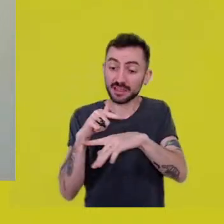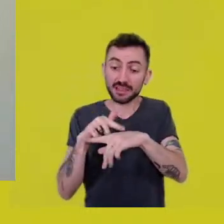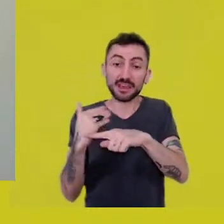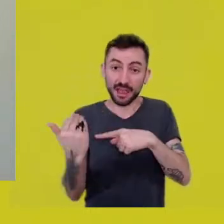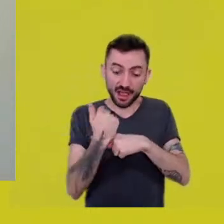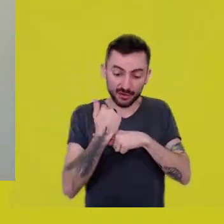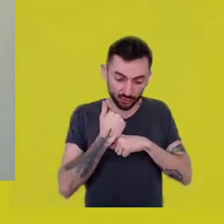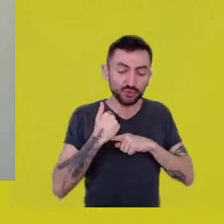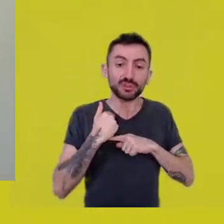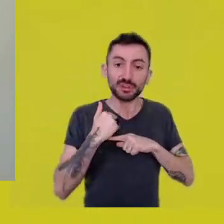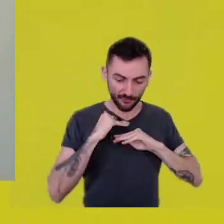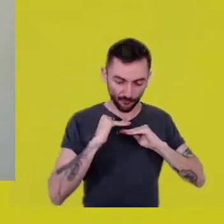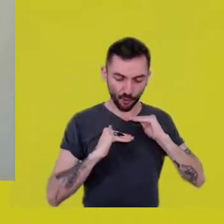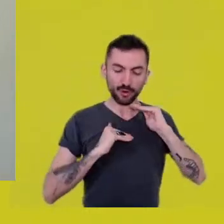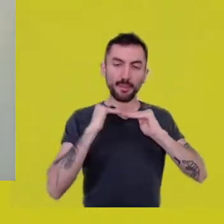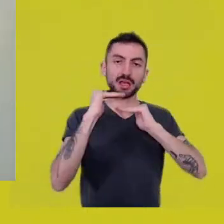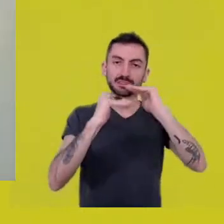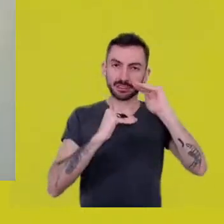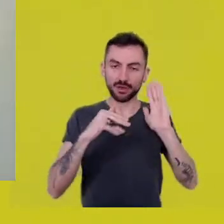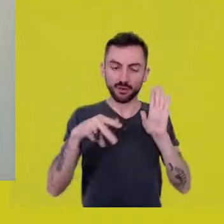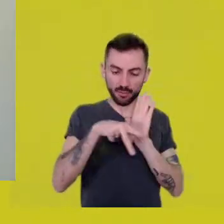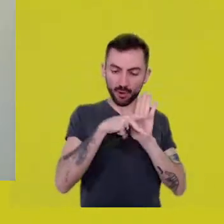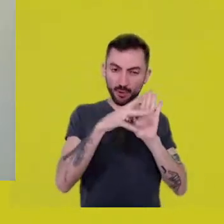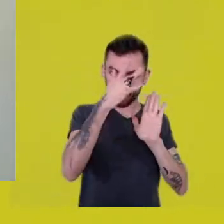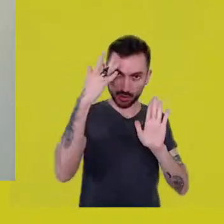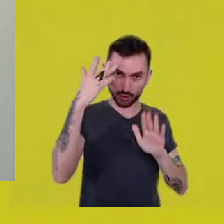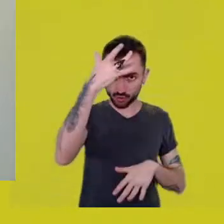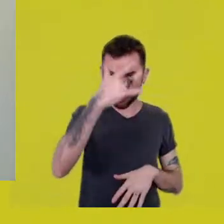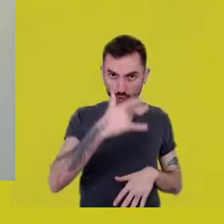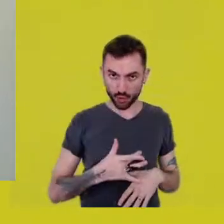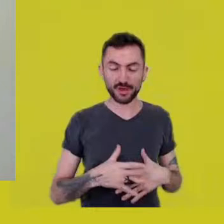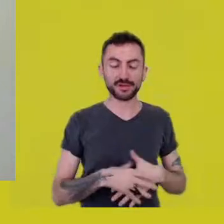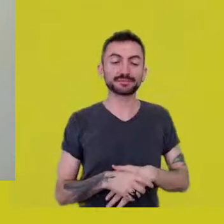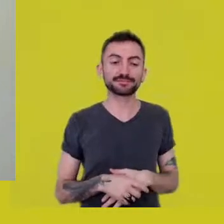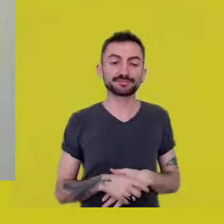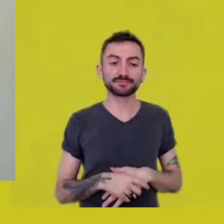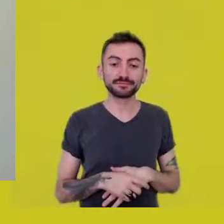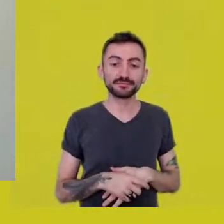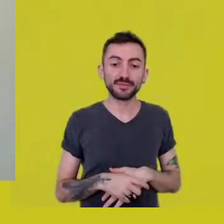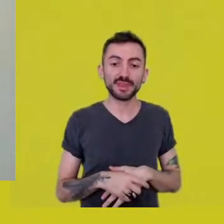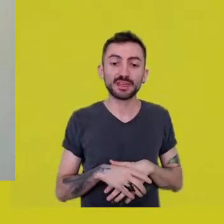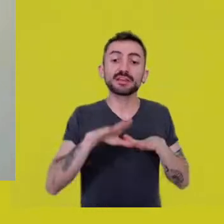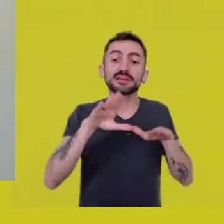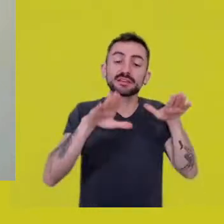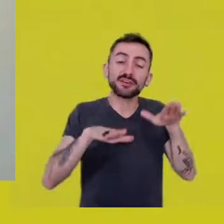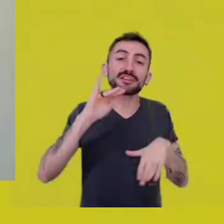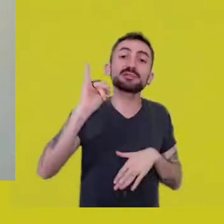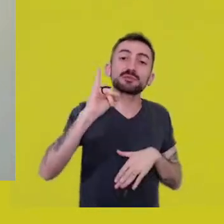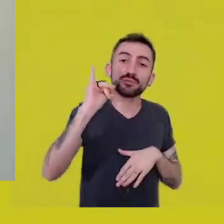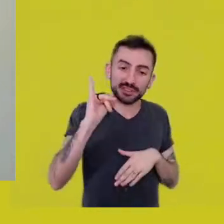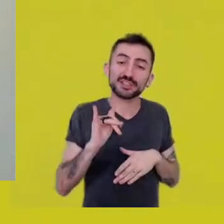Perhaps we should provoke a debate about the notion of individual itself.